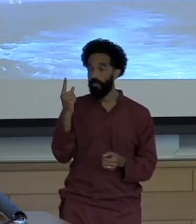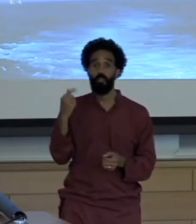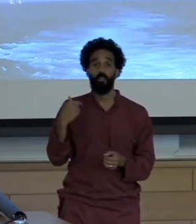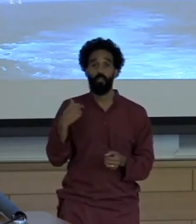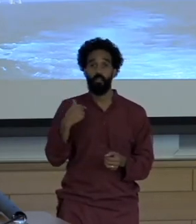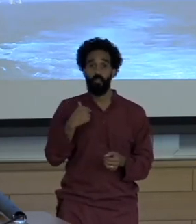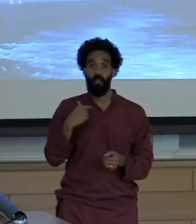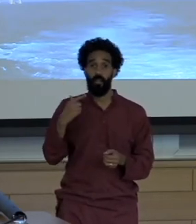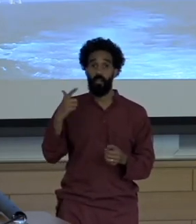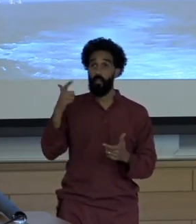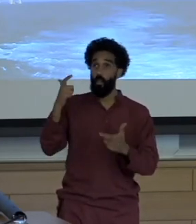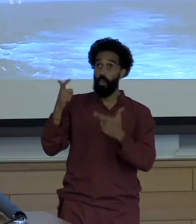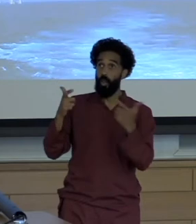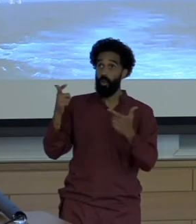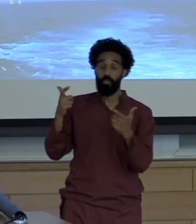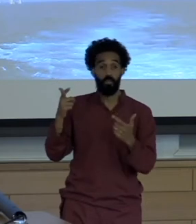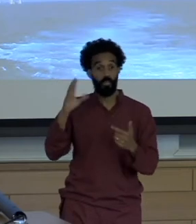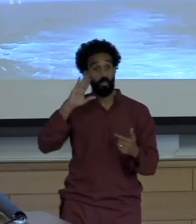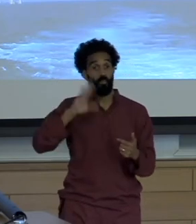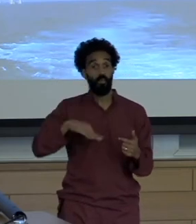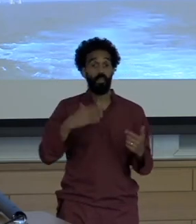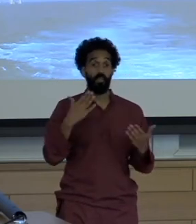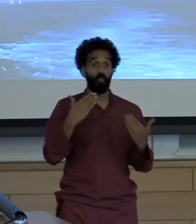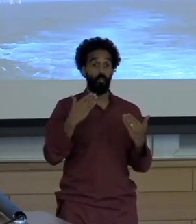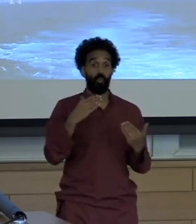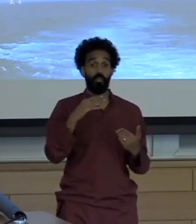I don't know how many of you know that those were imploded in April